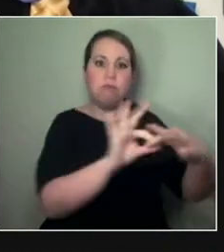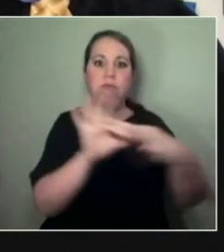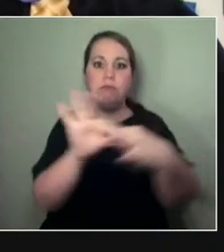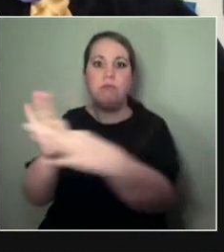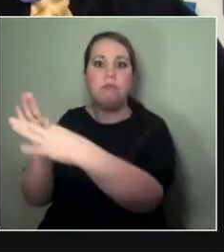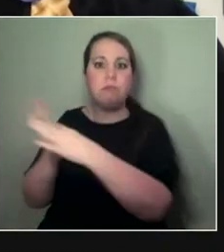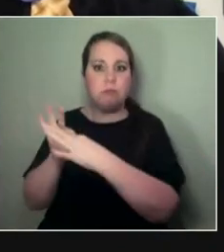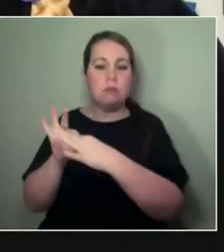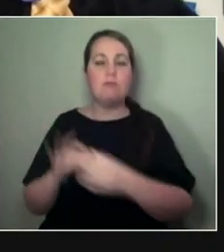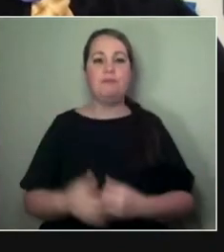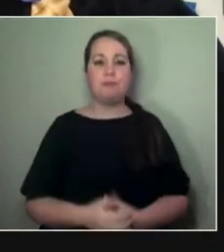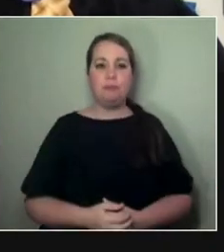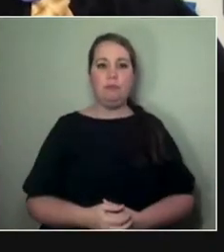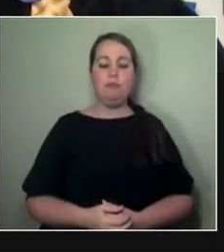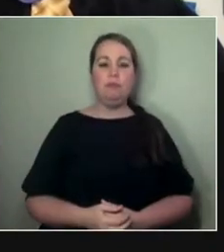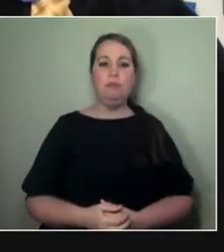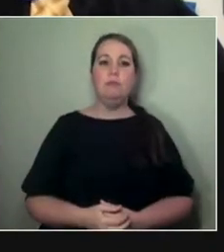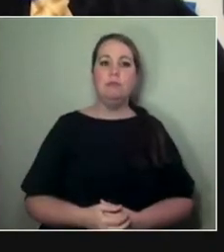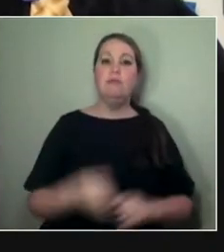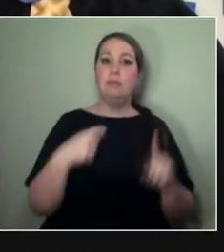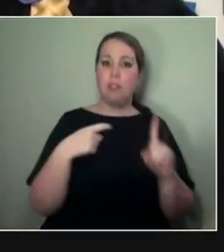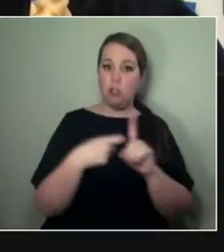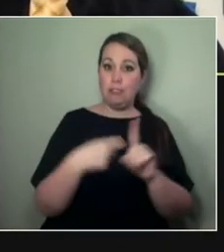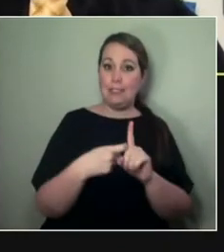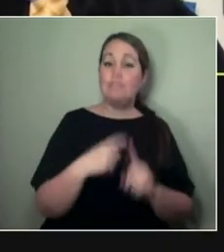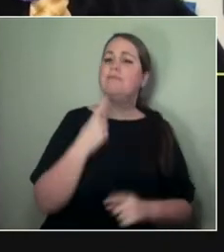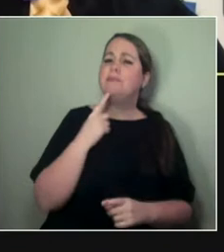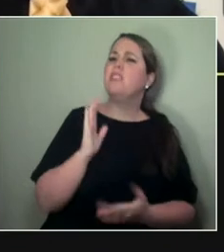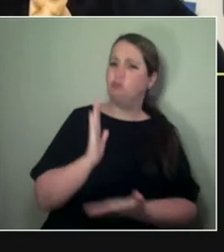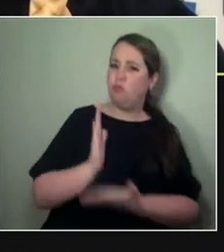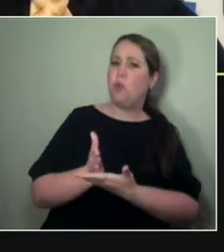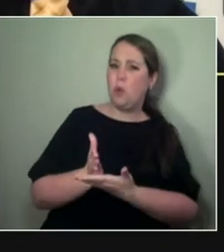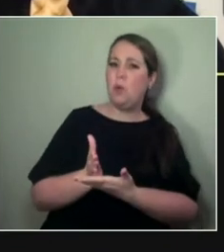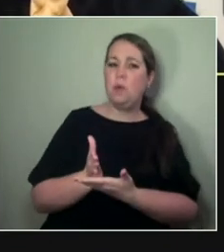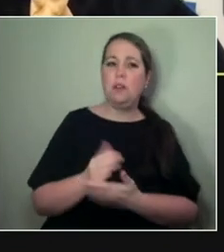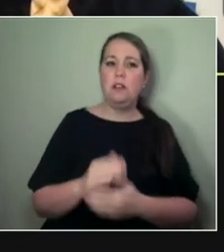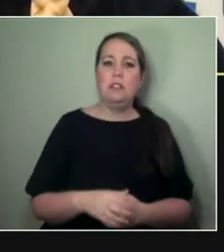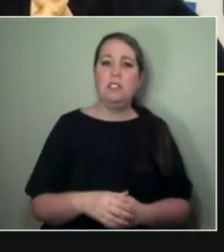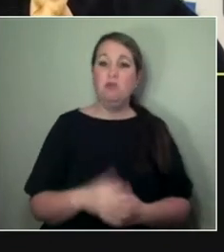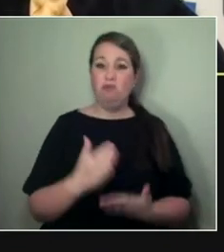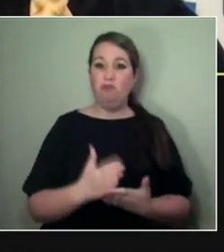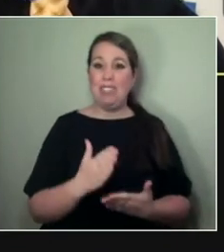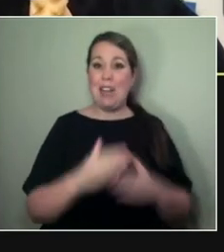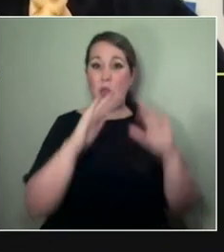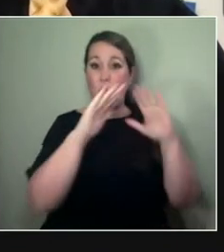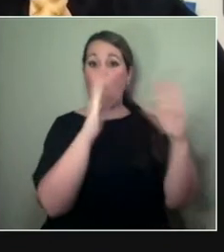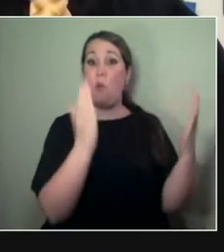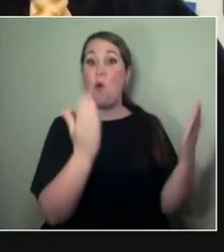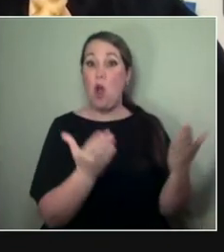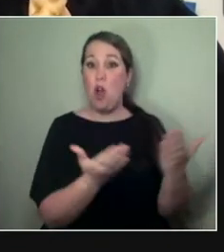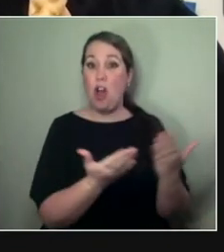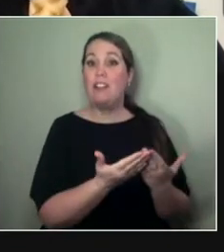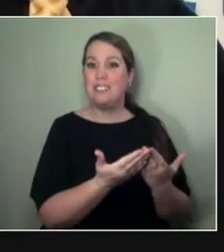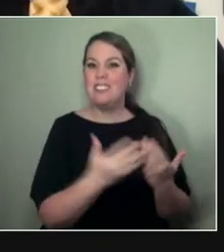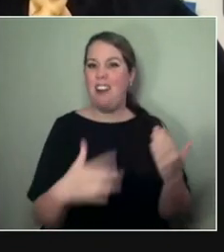And the flow of the world is going in the other direction. I feel it often...